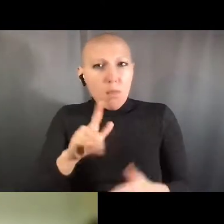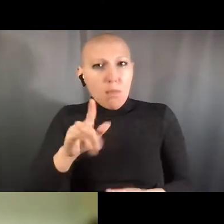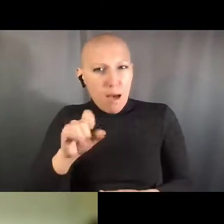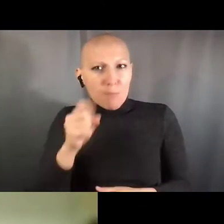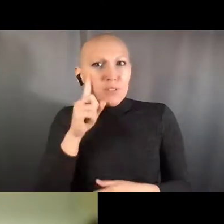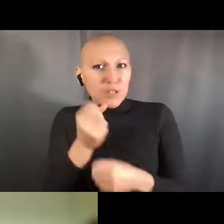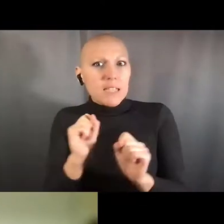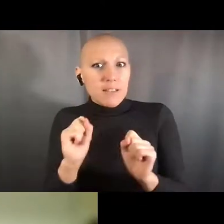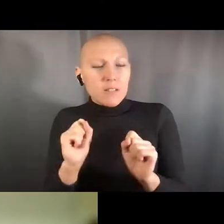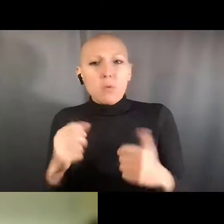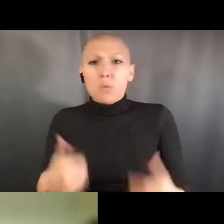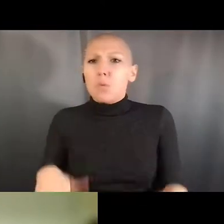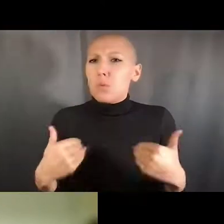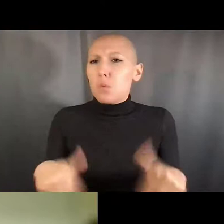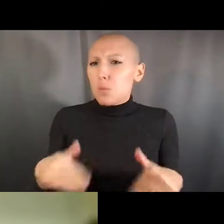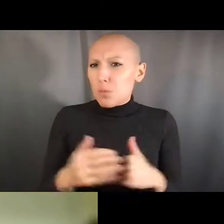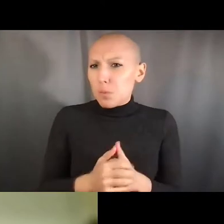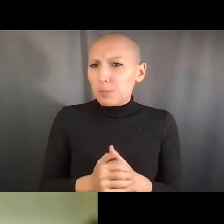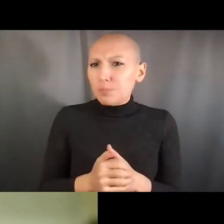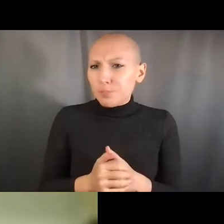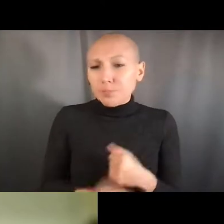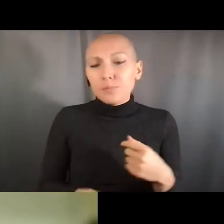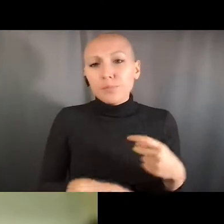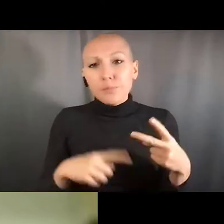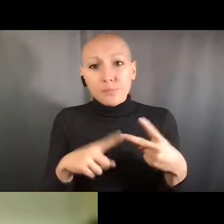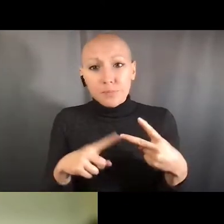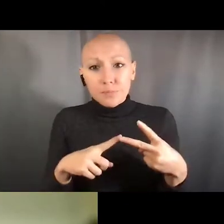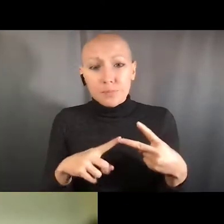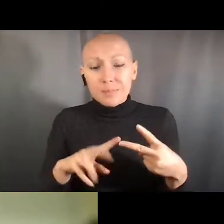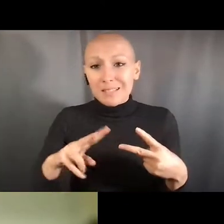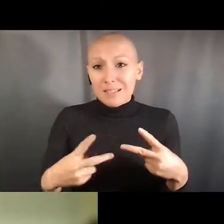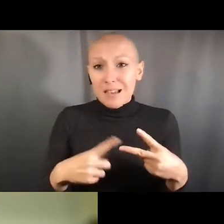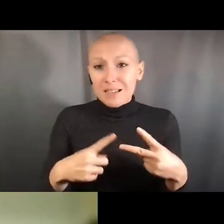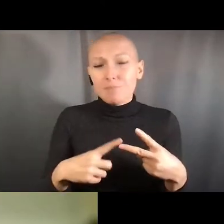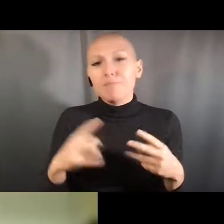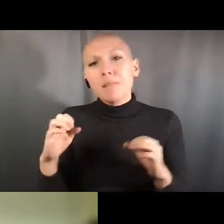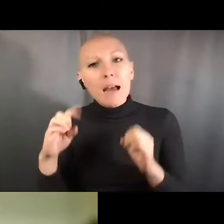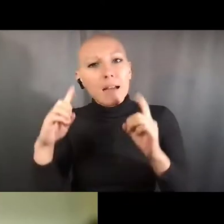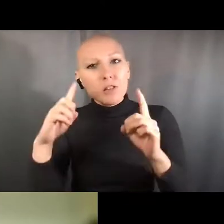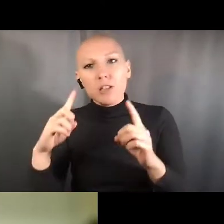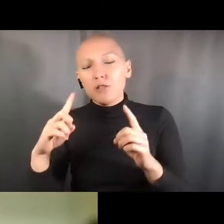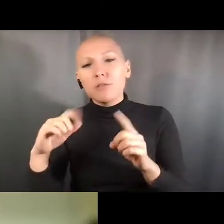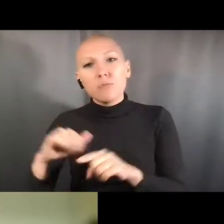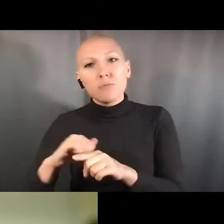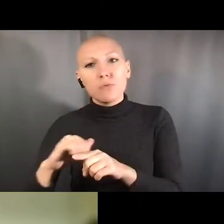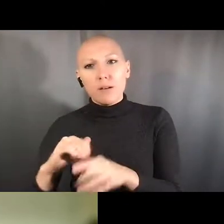that people have on what institutions could do, how NIH and NIGMS could help them do it,